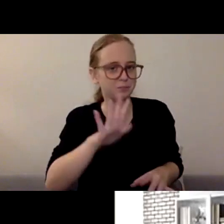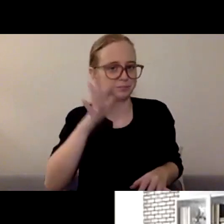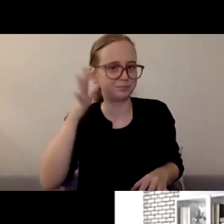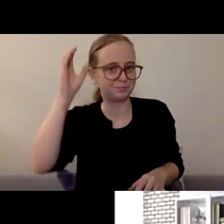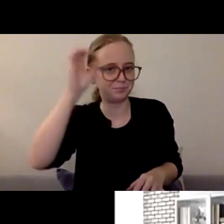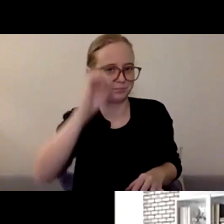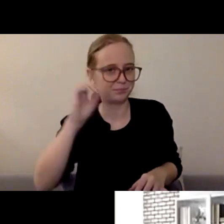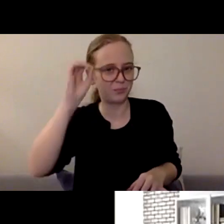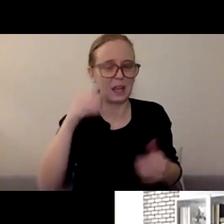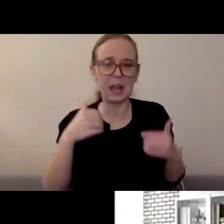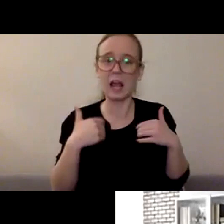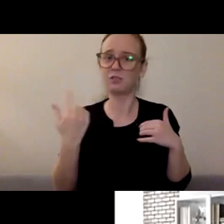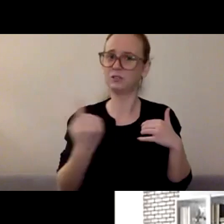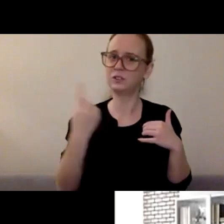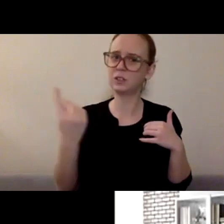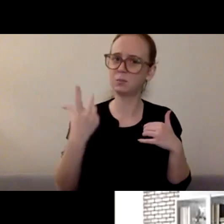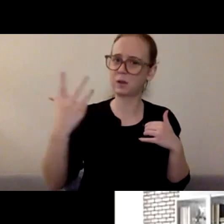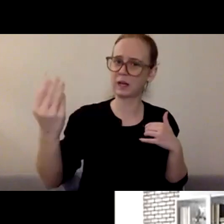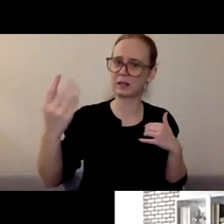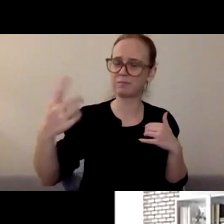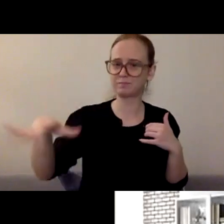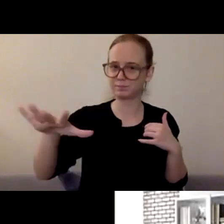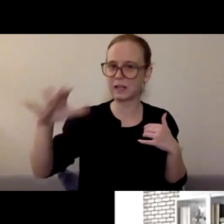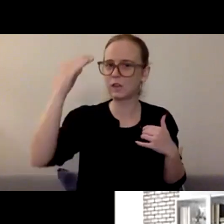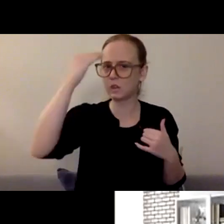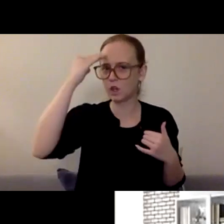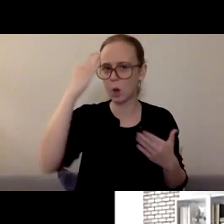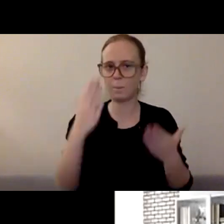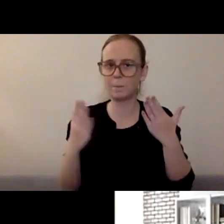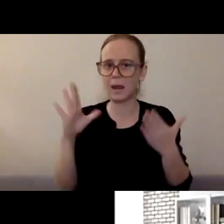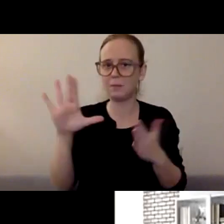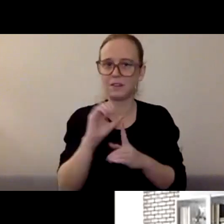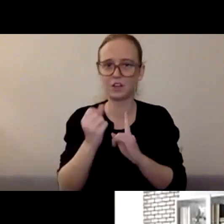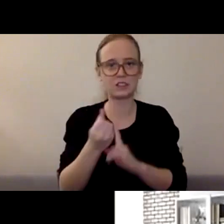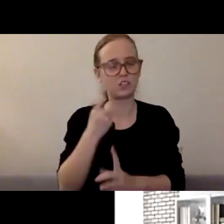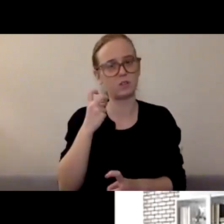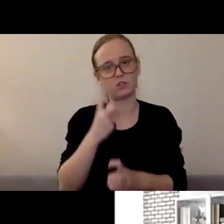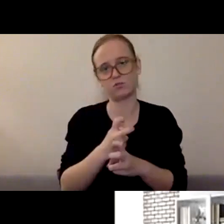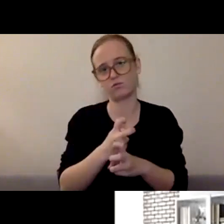or maybe they see their spouse or their friend or their kids in a rough space,